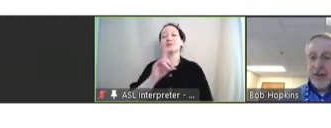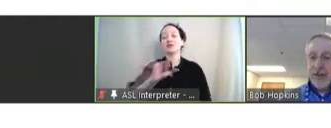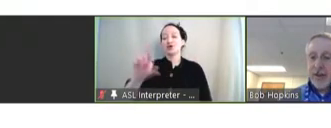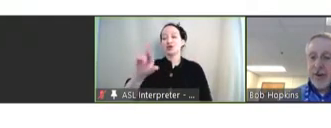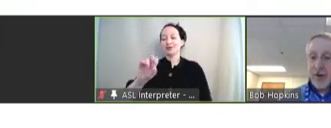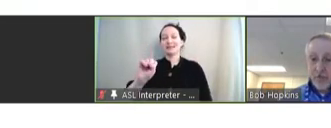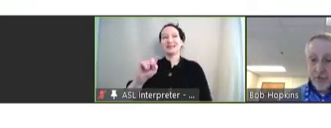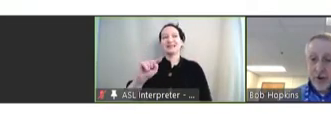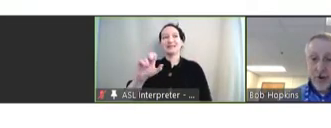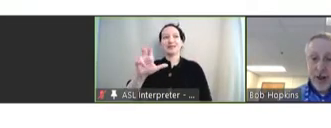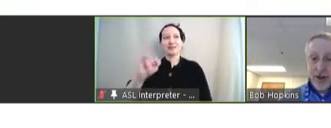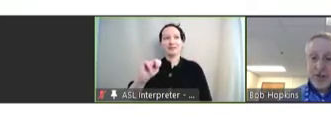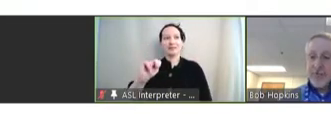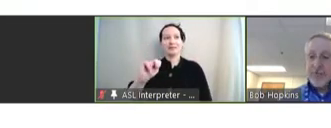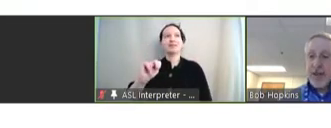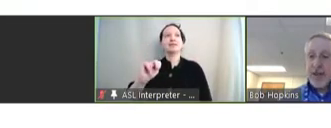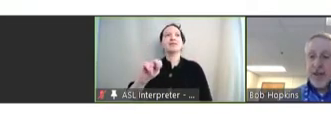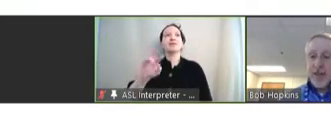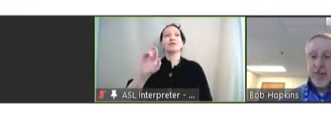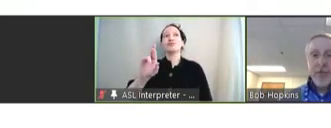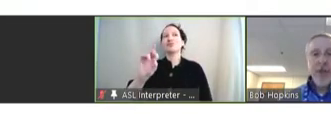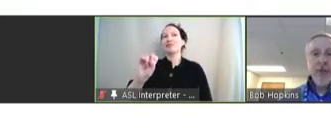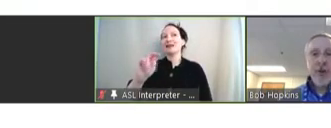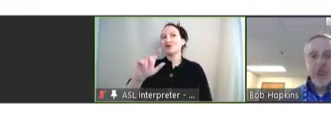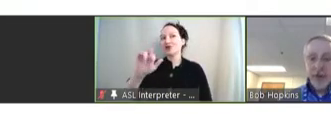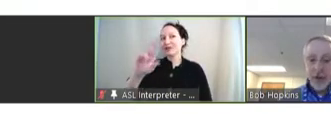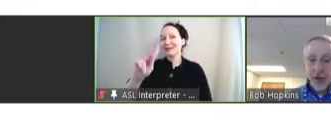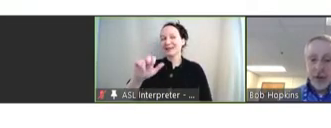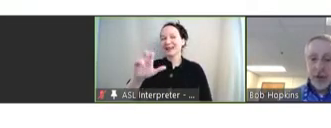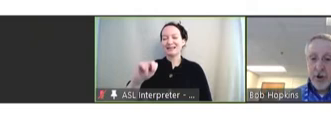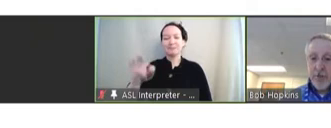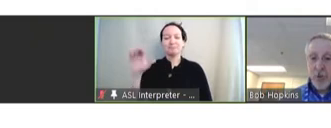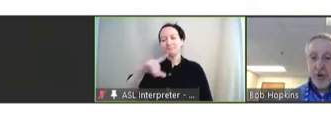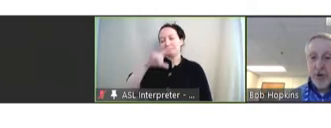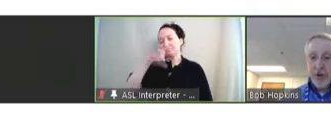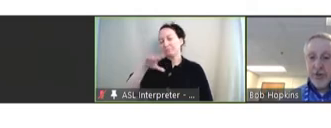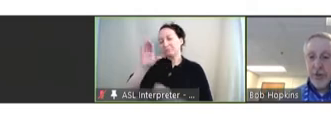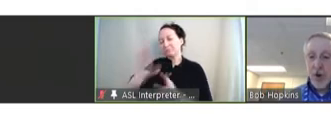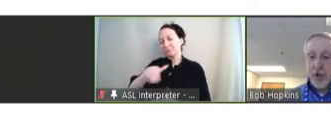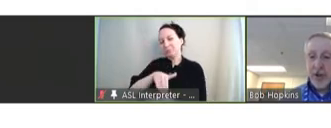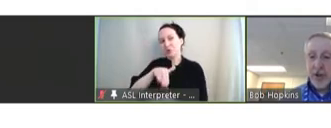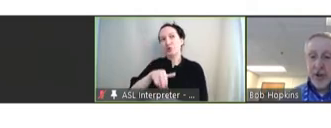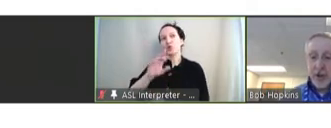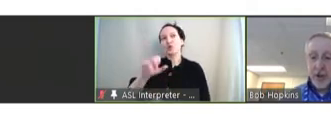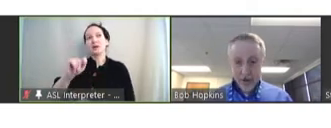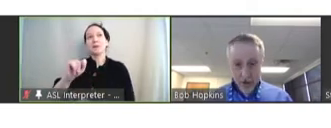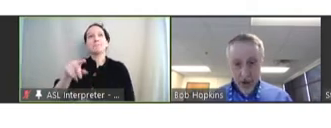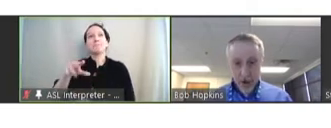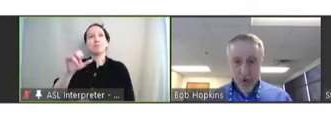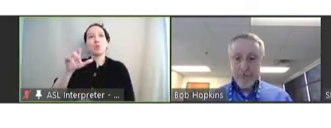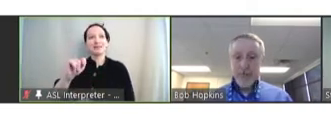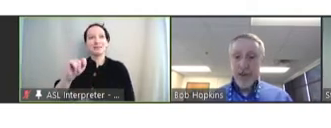Rinderknecht. He's a pediatrician at UnityPoint Health in Waukee, Iowa.